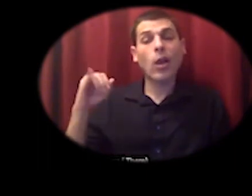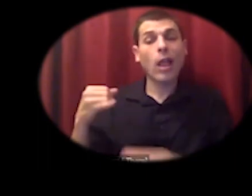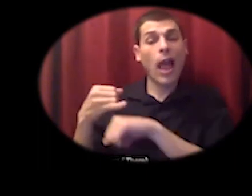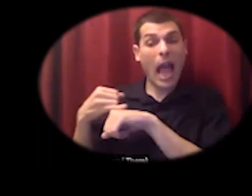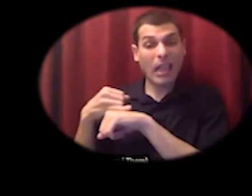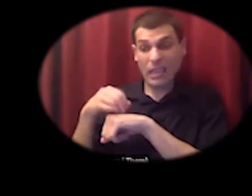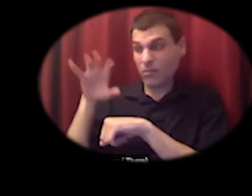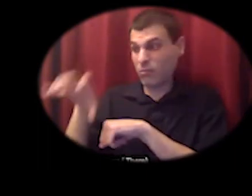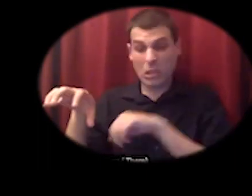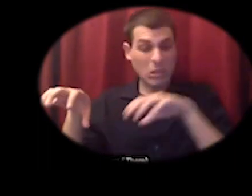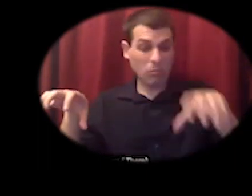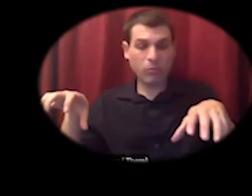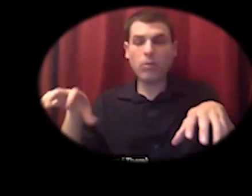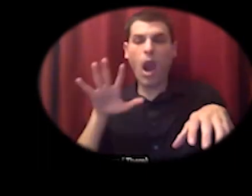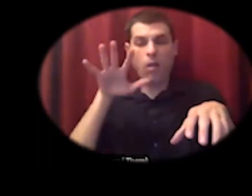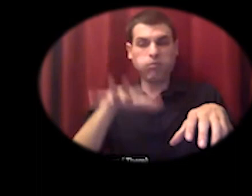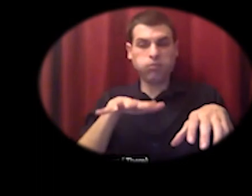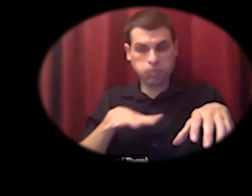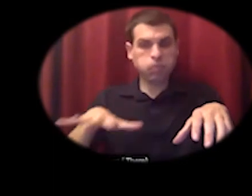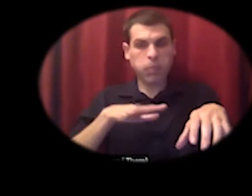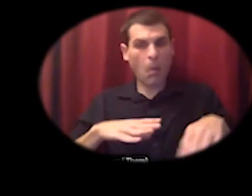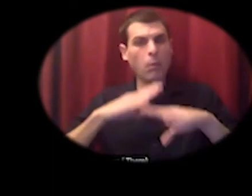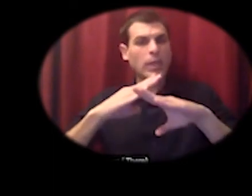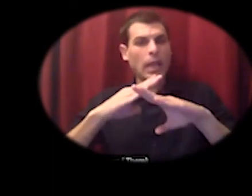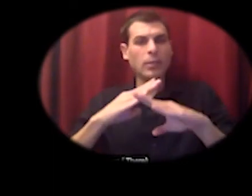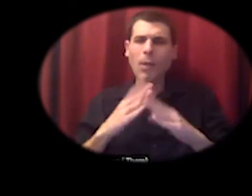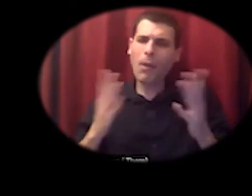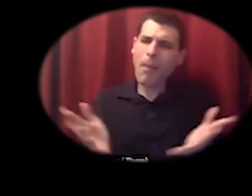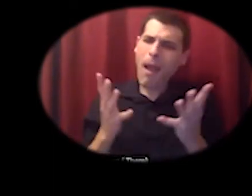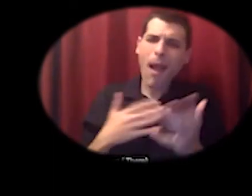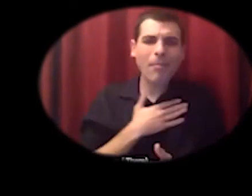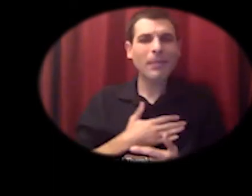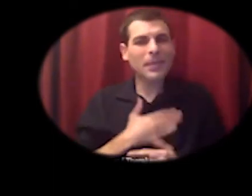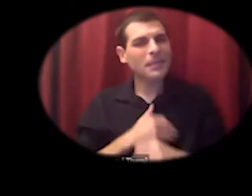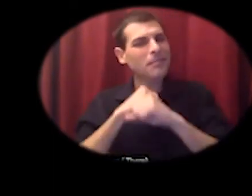so let let's get one going for this another one going for the central coast the next piece being